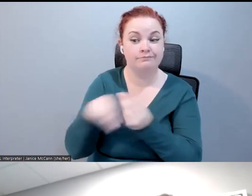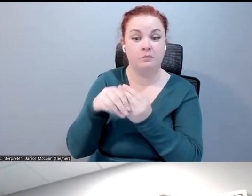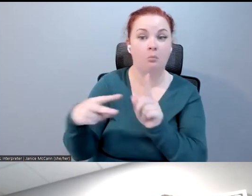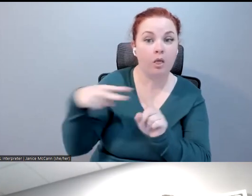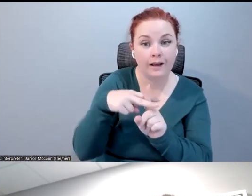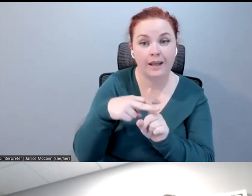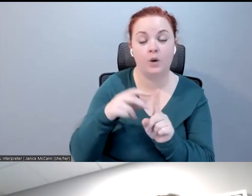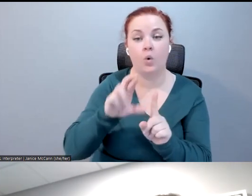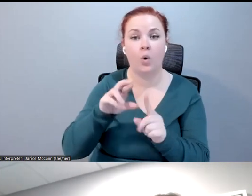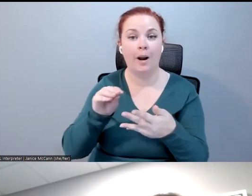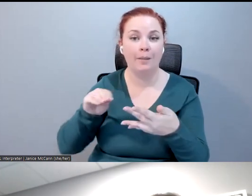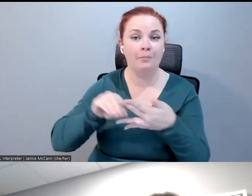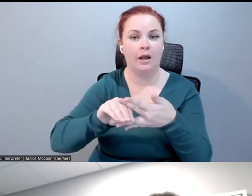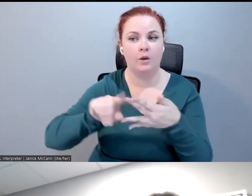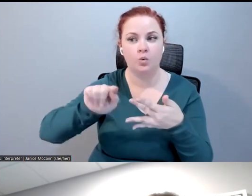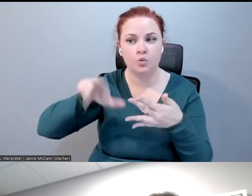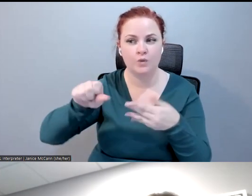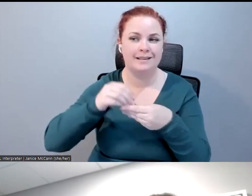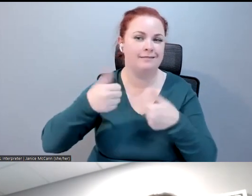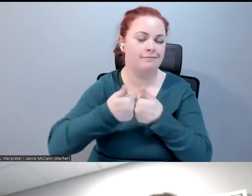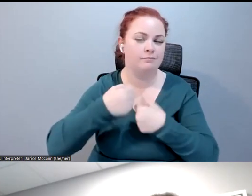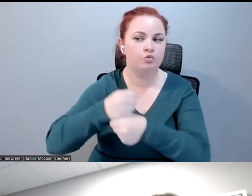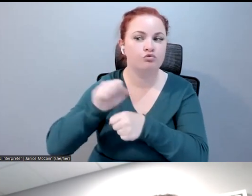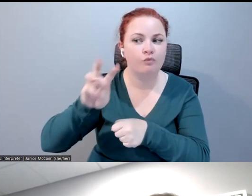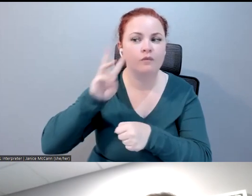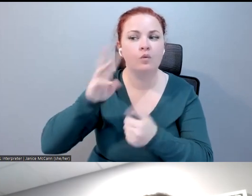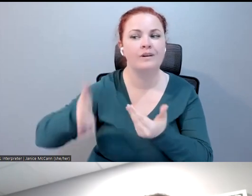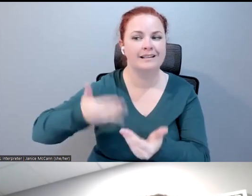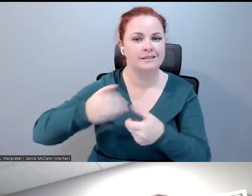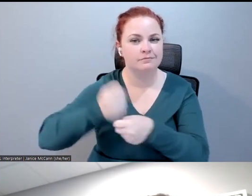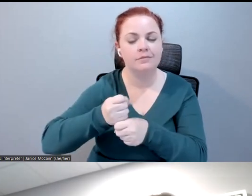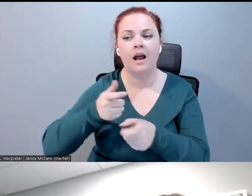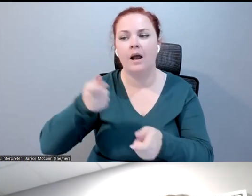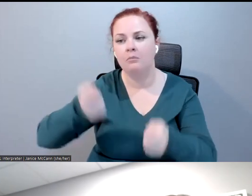within game creation software that allow for easy creation and in a position of closed captioning?" we are talking